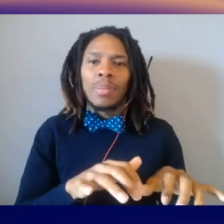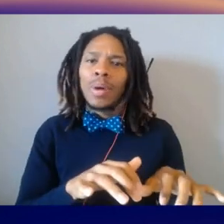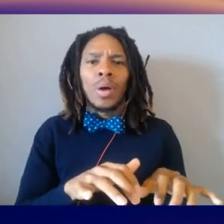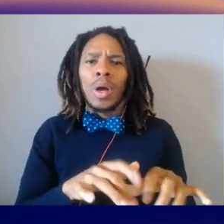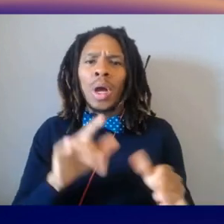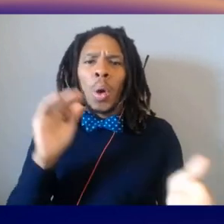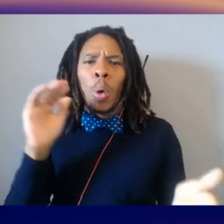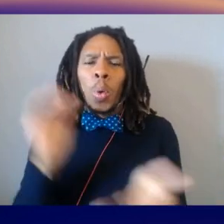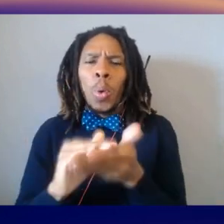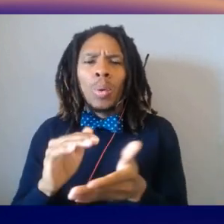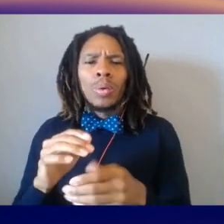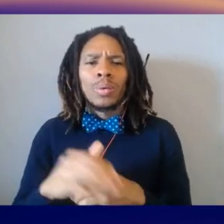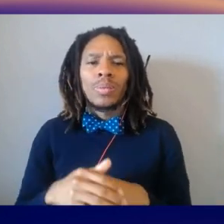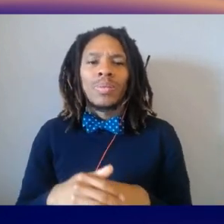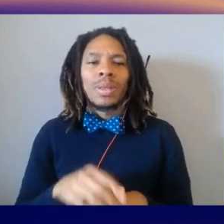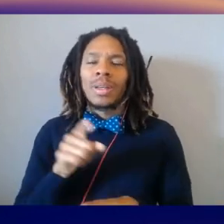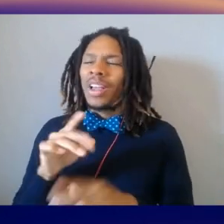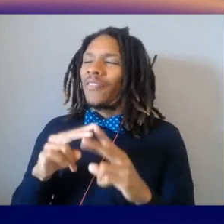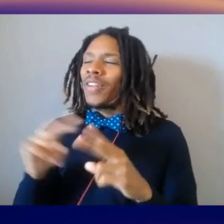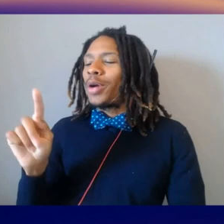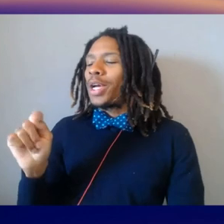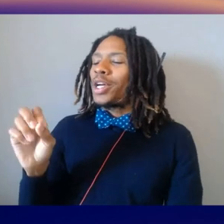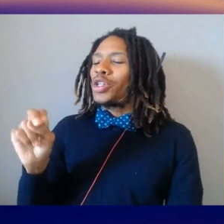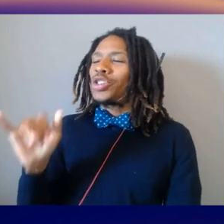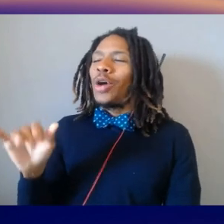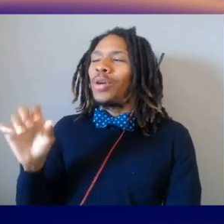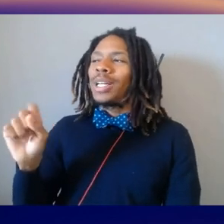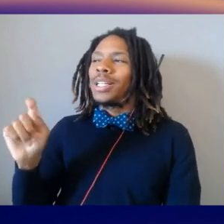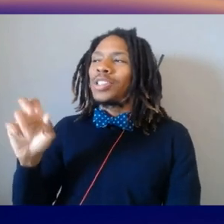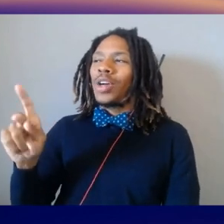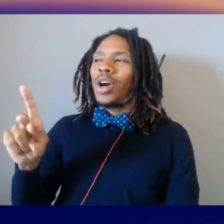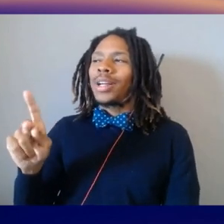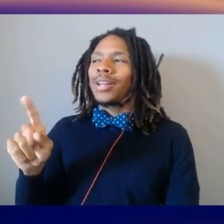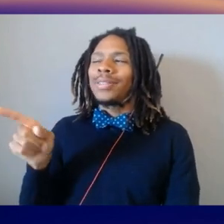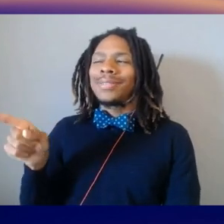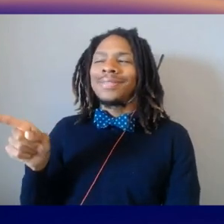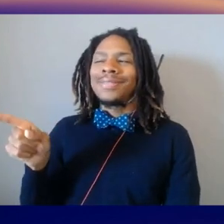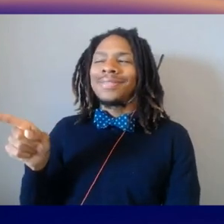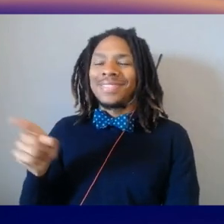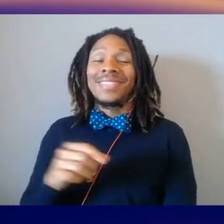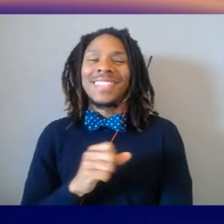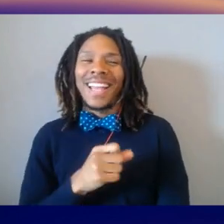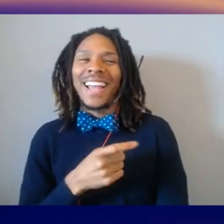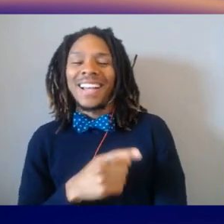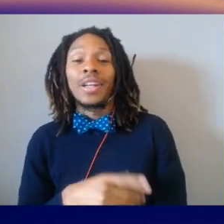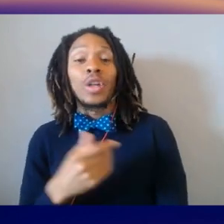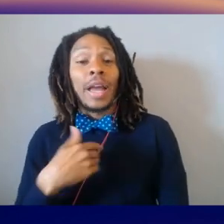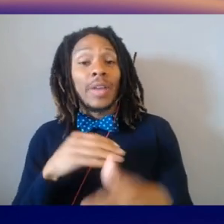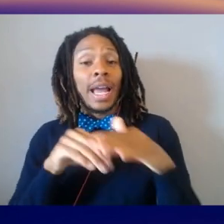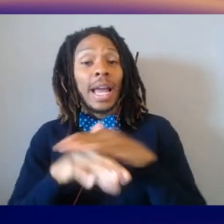Very Tony Stark of you. Yeah, and it's, so if you could get access to all the information ever created,